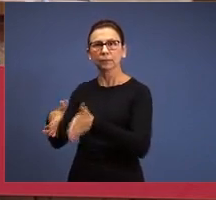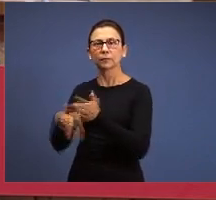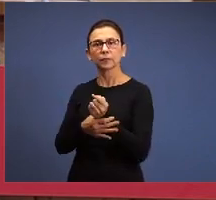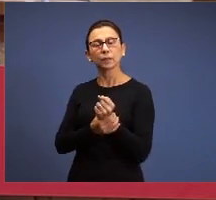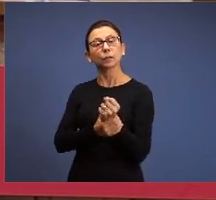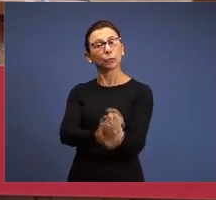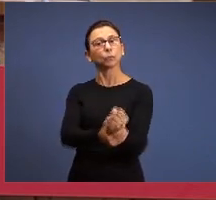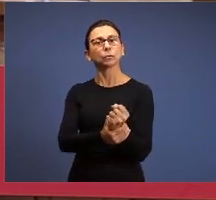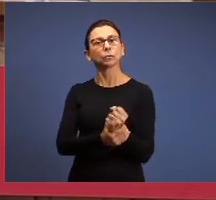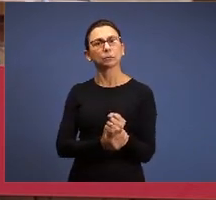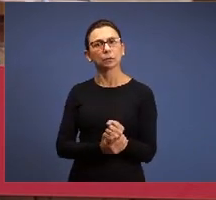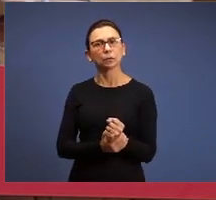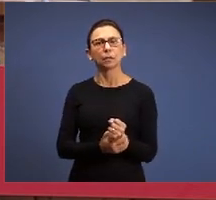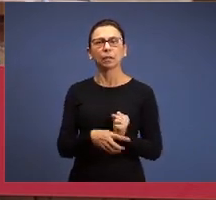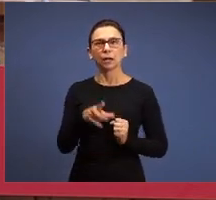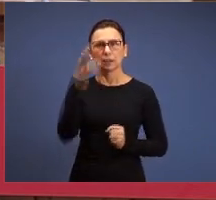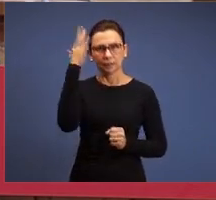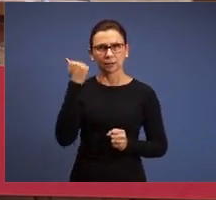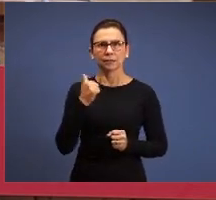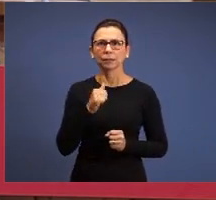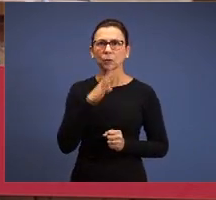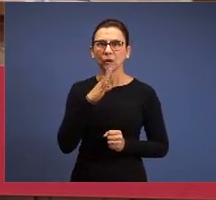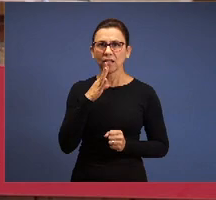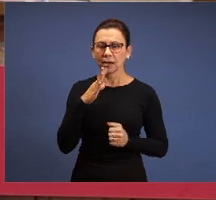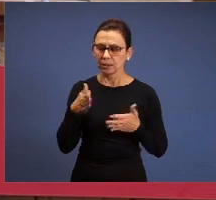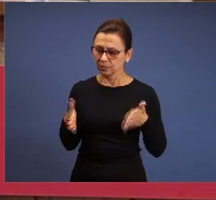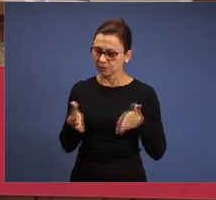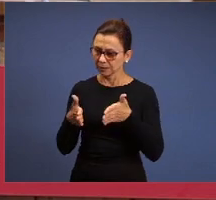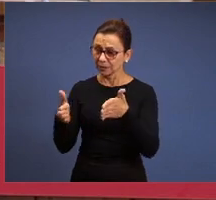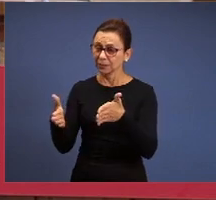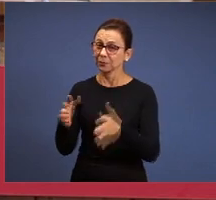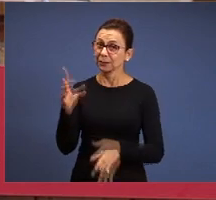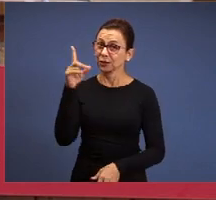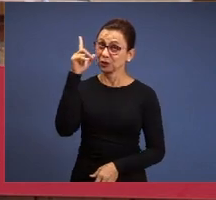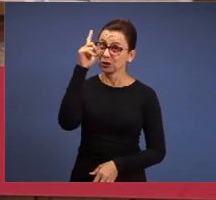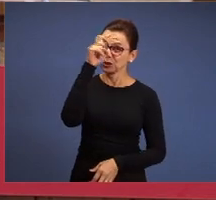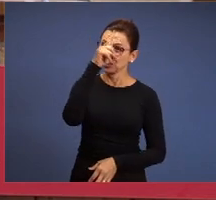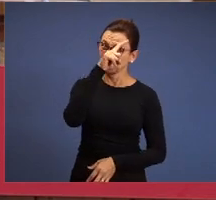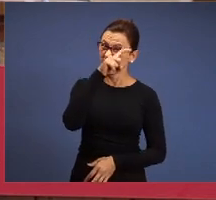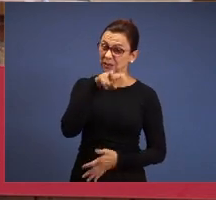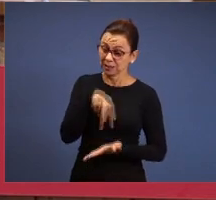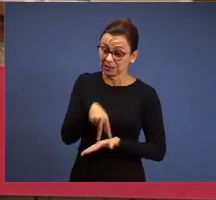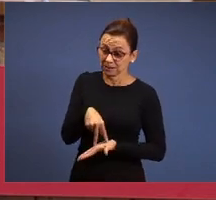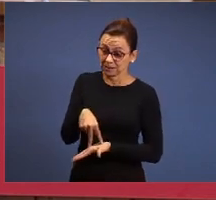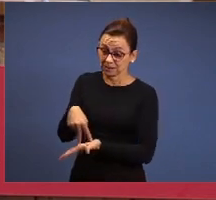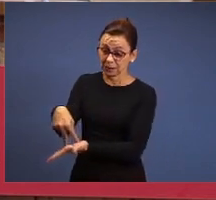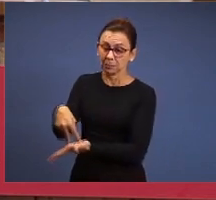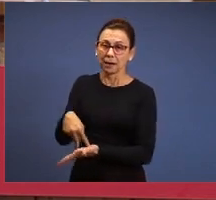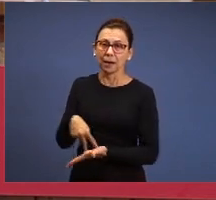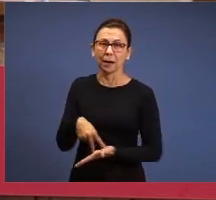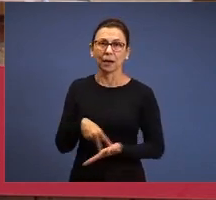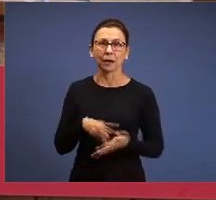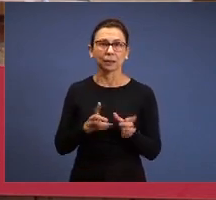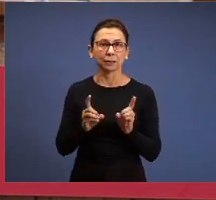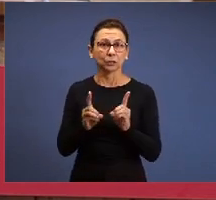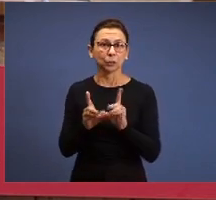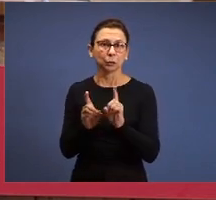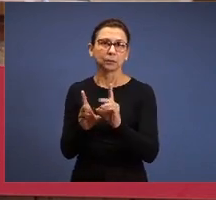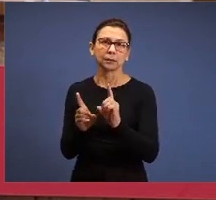the way, everybody knows, it’s difficult to walk on it, it’s the doctrine, today I preach about